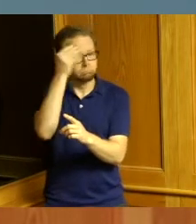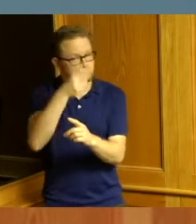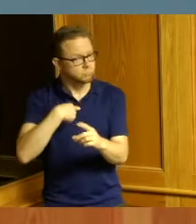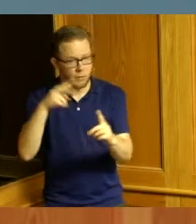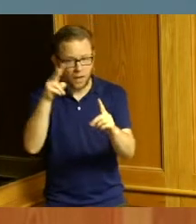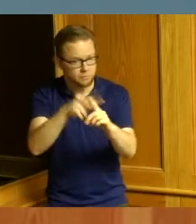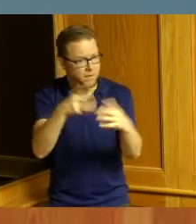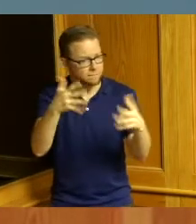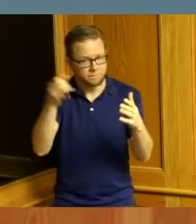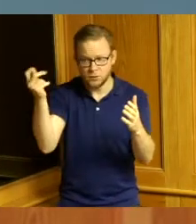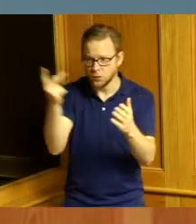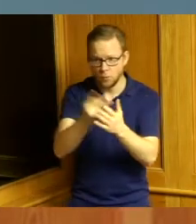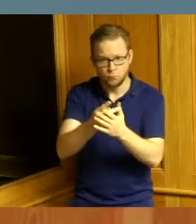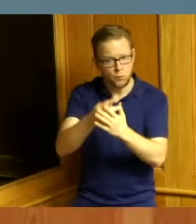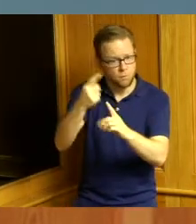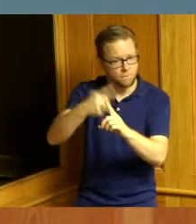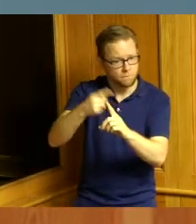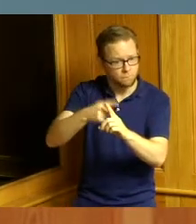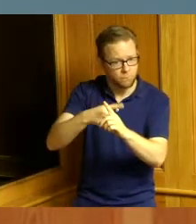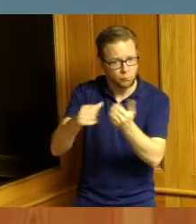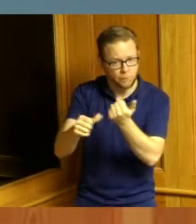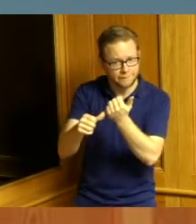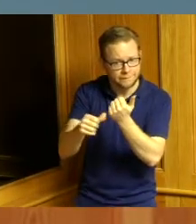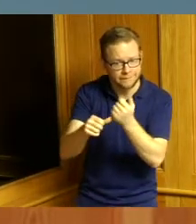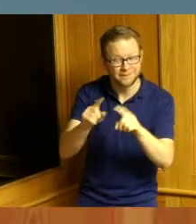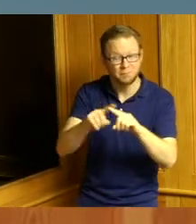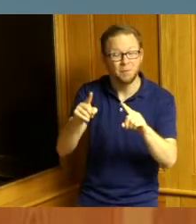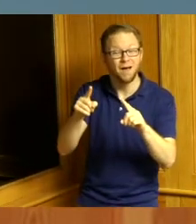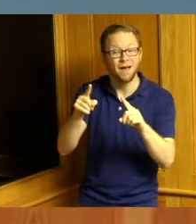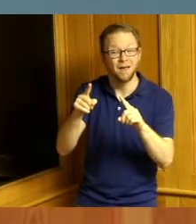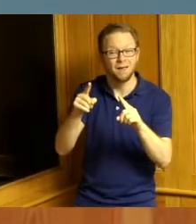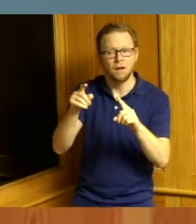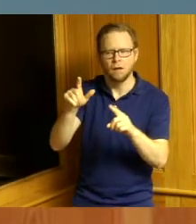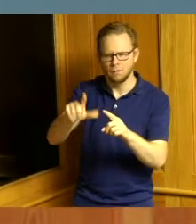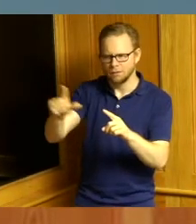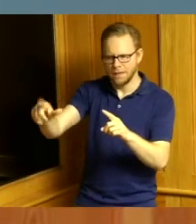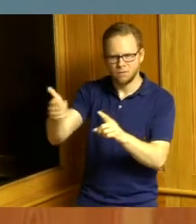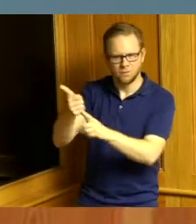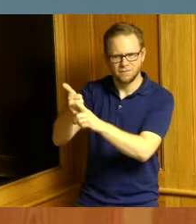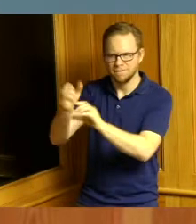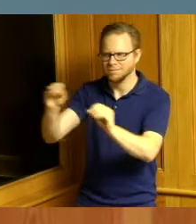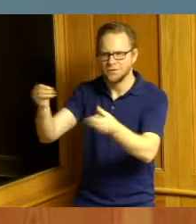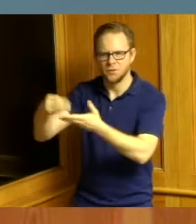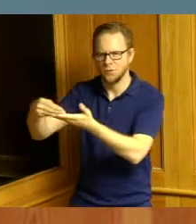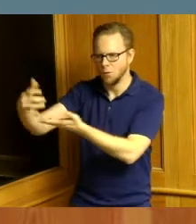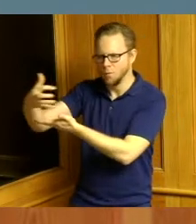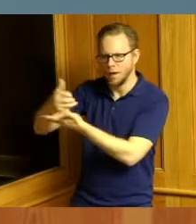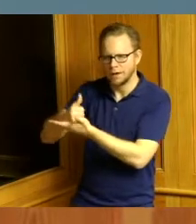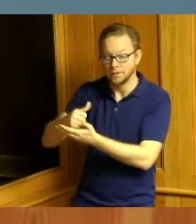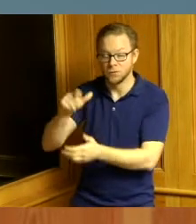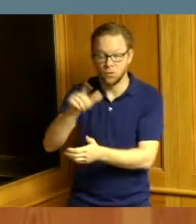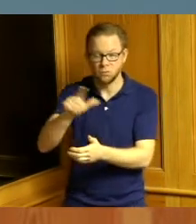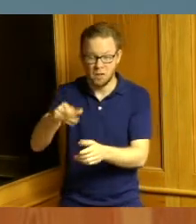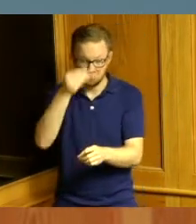although her approved her landlord had not been paid the landlord informed the young lady